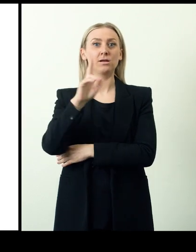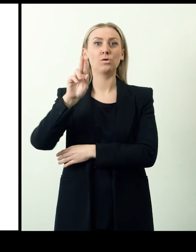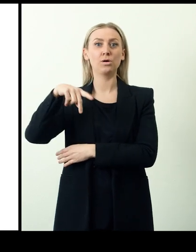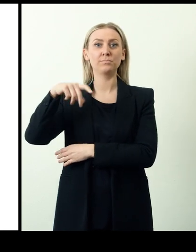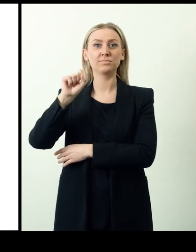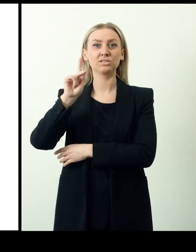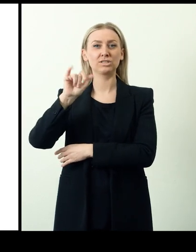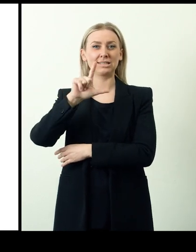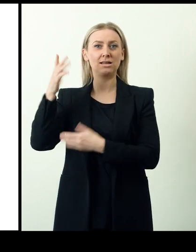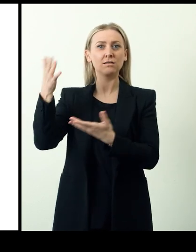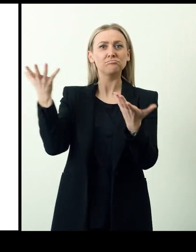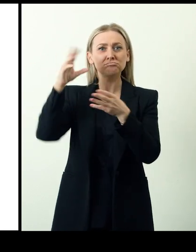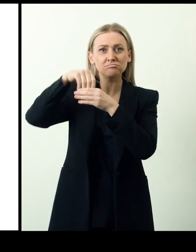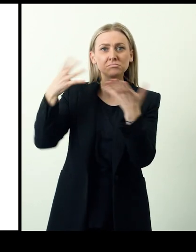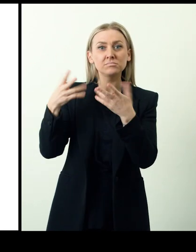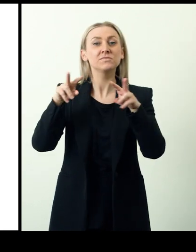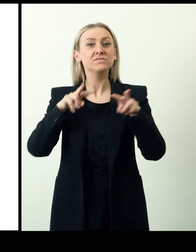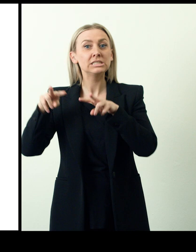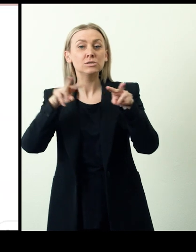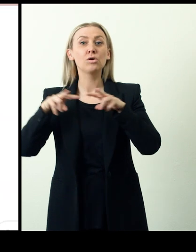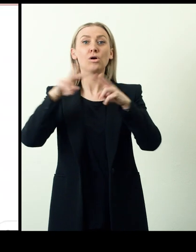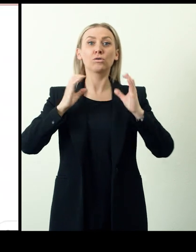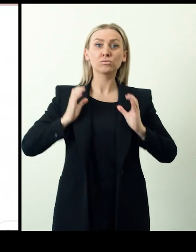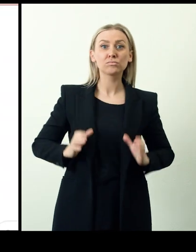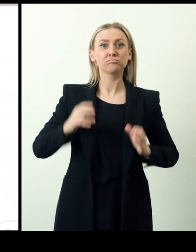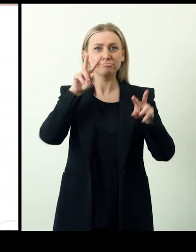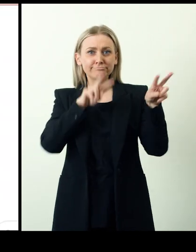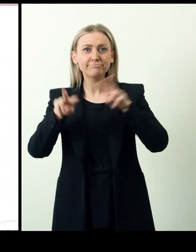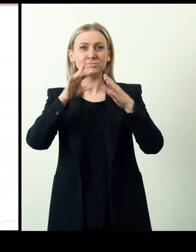delivered by people with disabilities. Complemented by Fable Upskill,